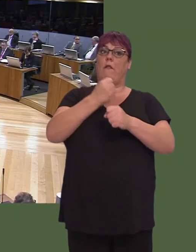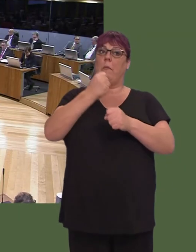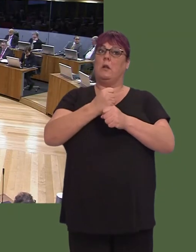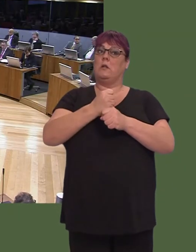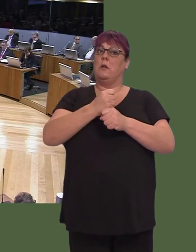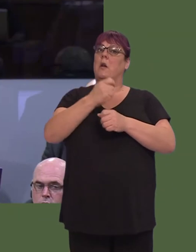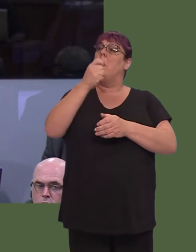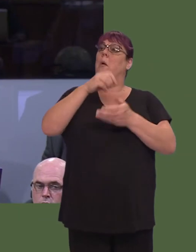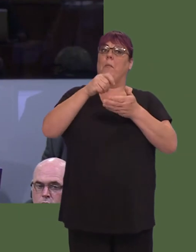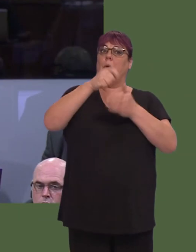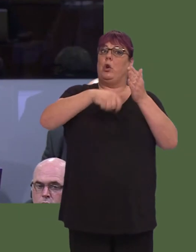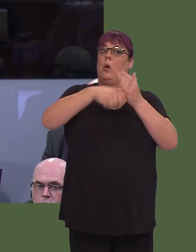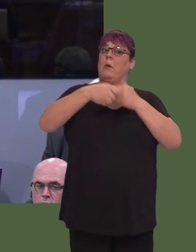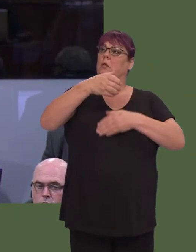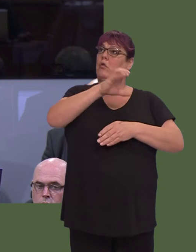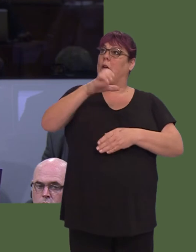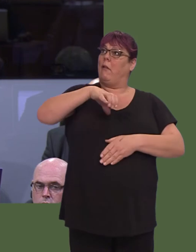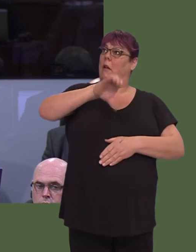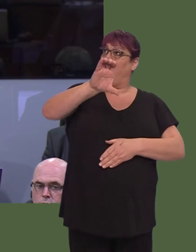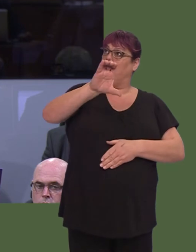the 2017-18 financial year.